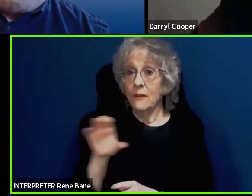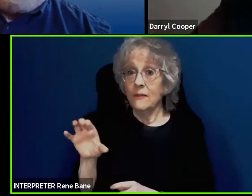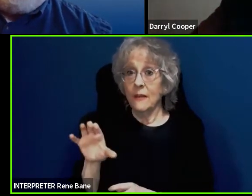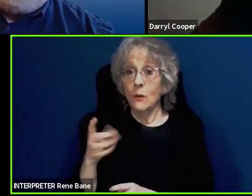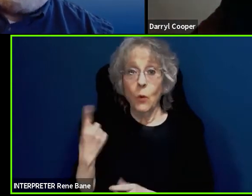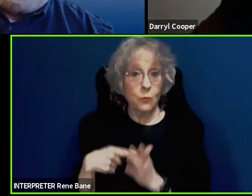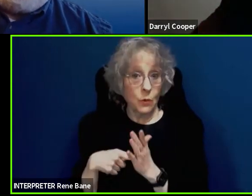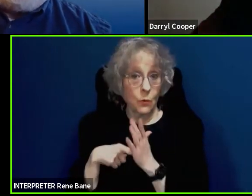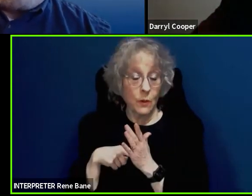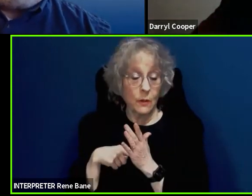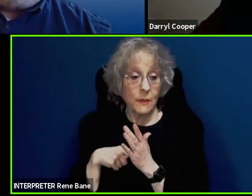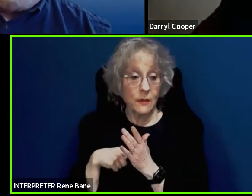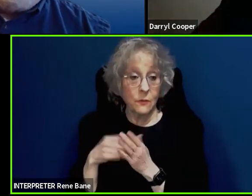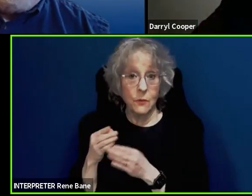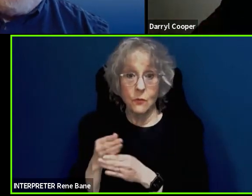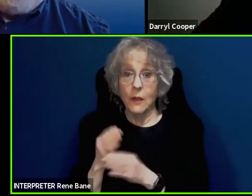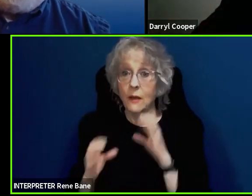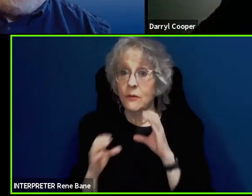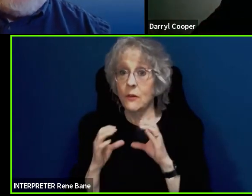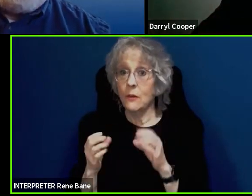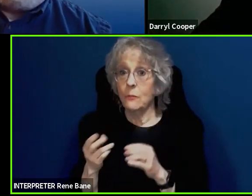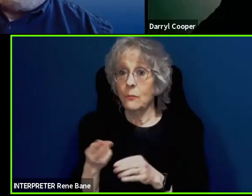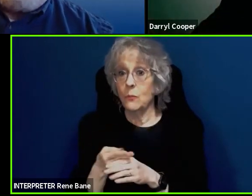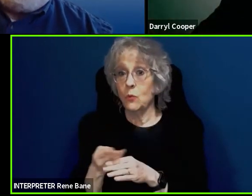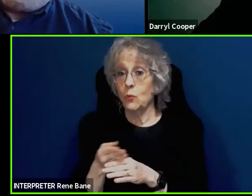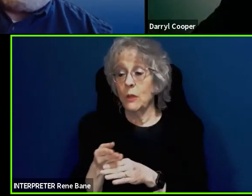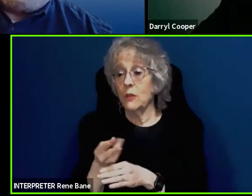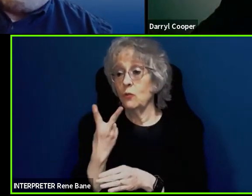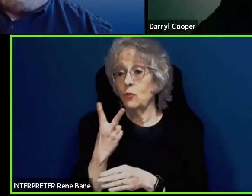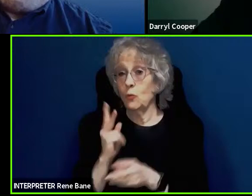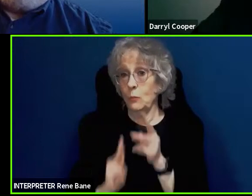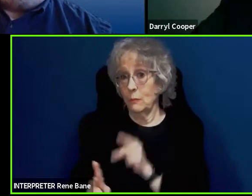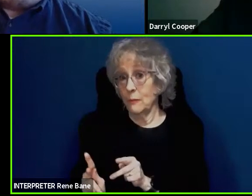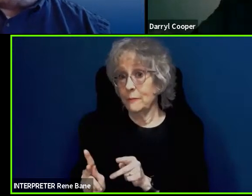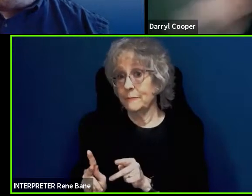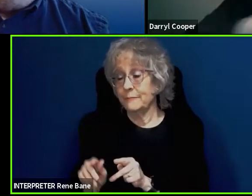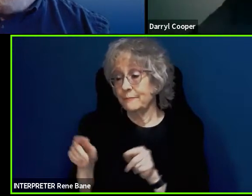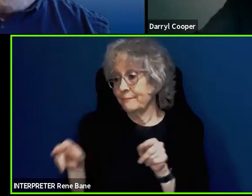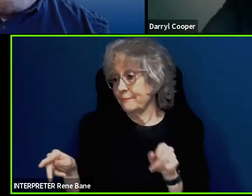between the conversation is between two people. So I understand that means like interactive